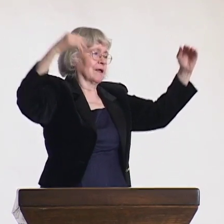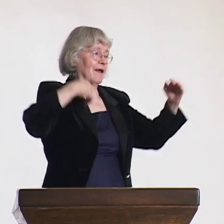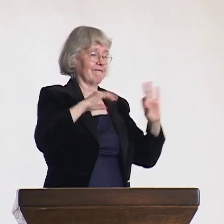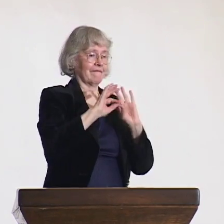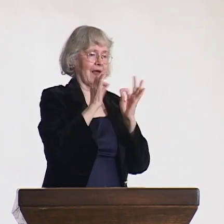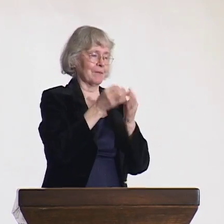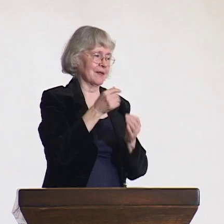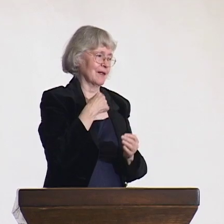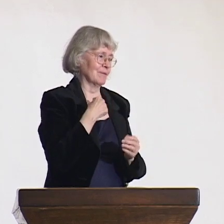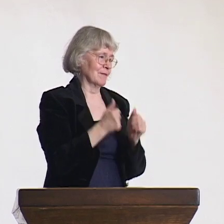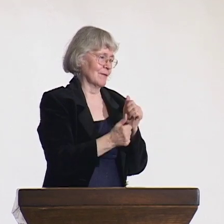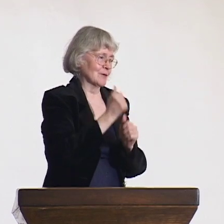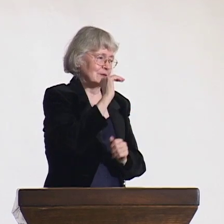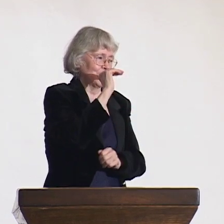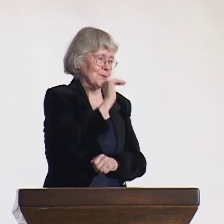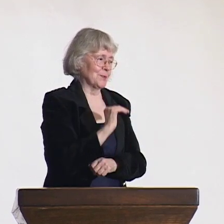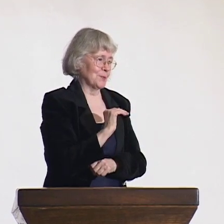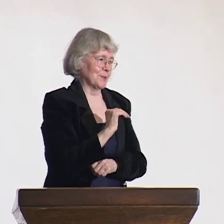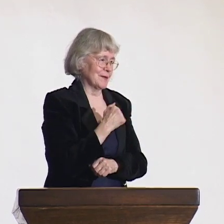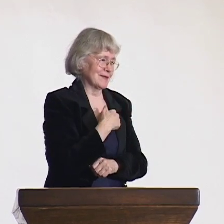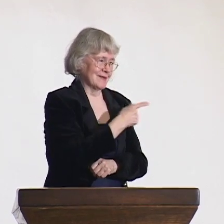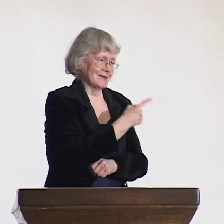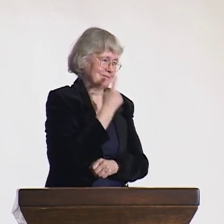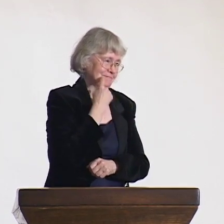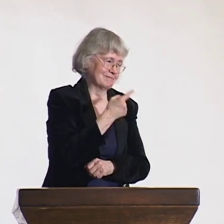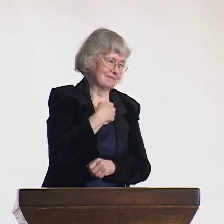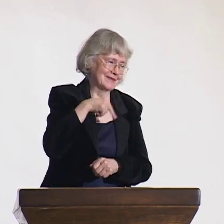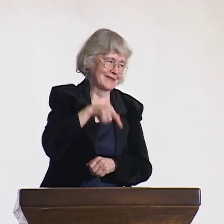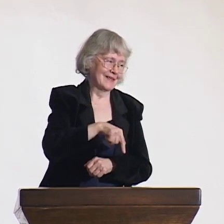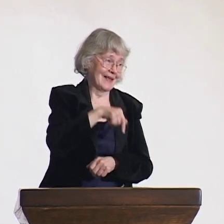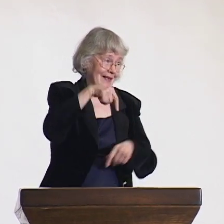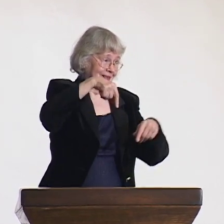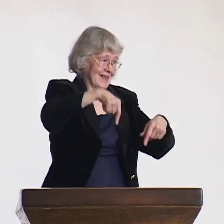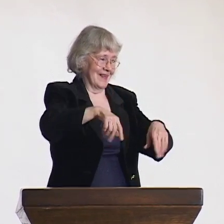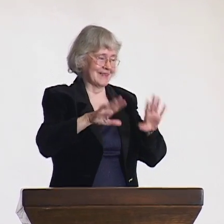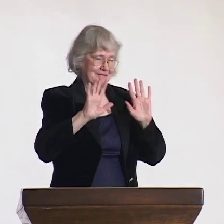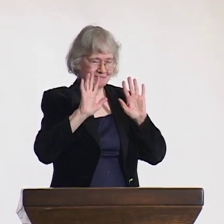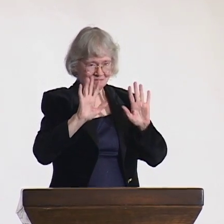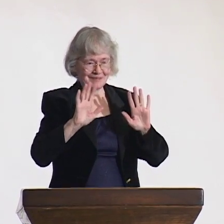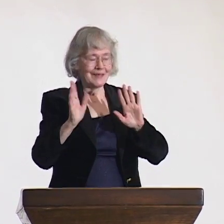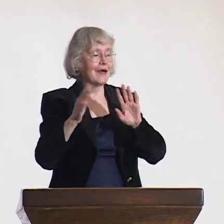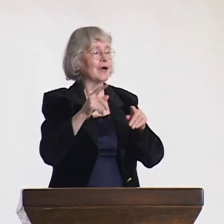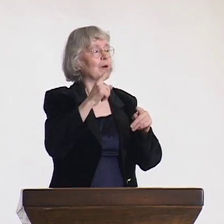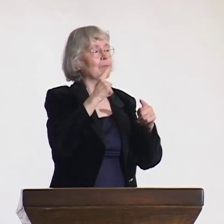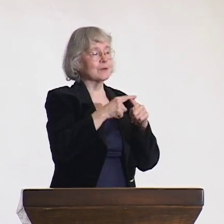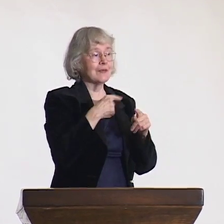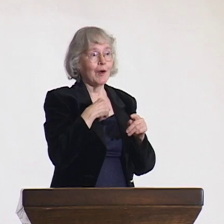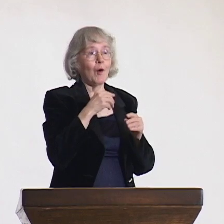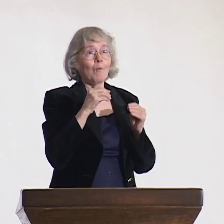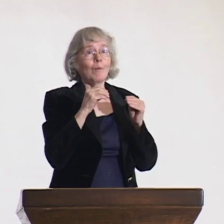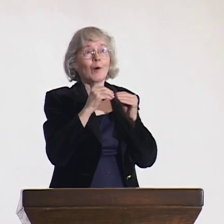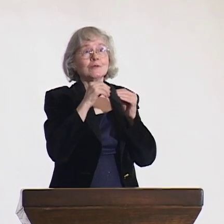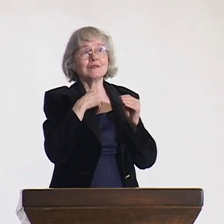Most of my children are taller than I am, as well, but I also have a dog.